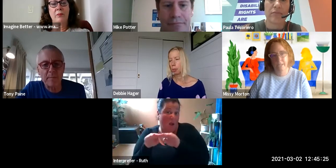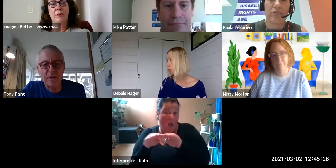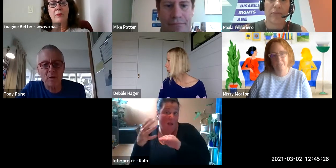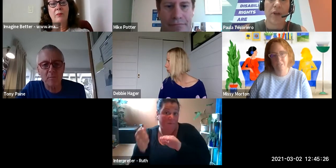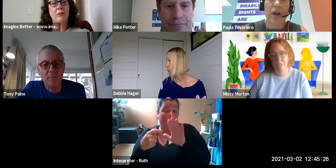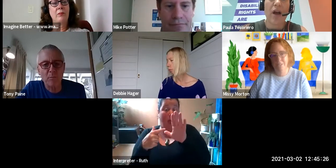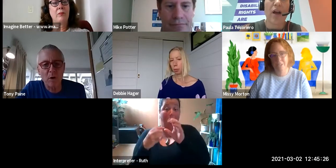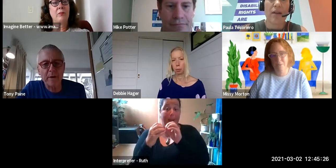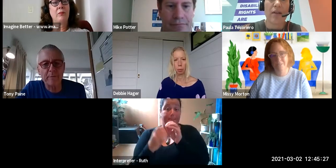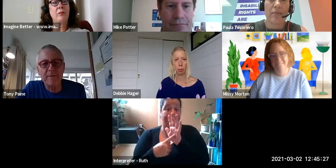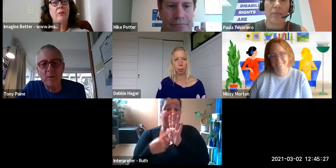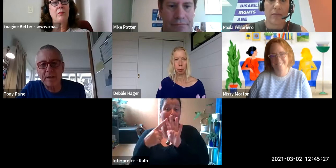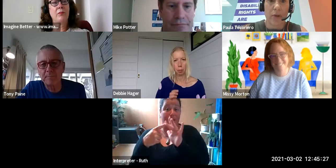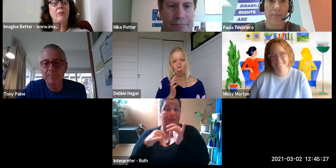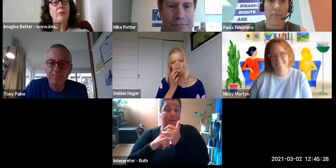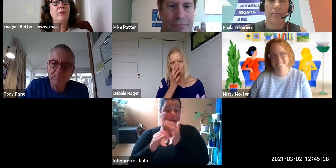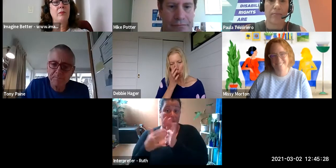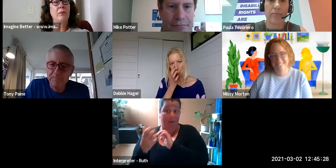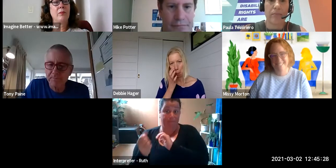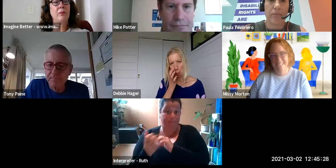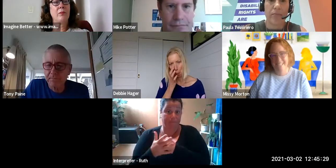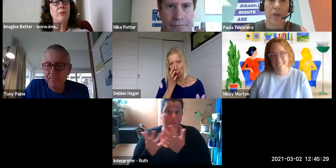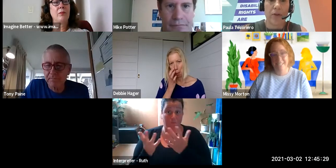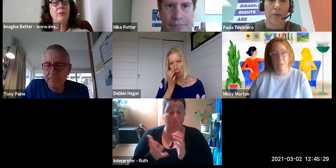is not the world better for everybody?